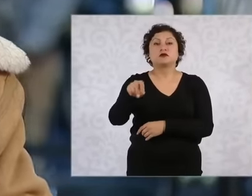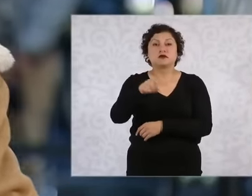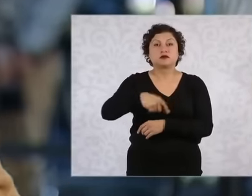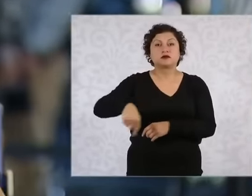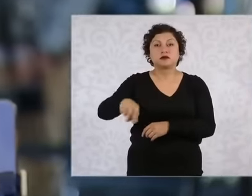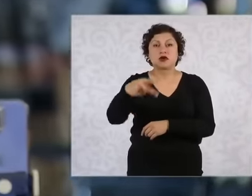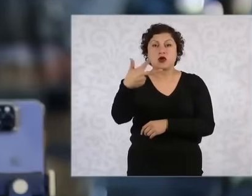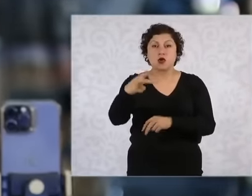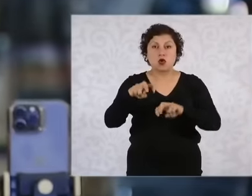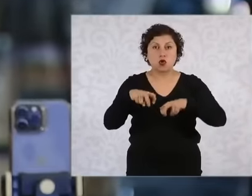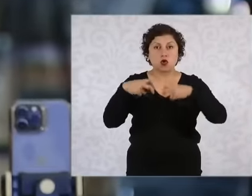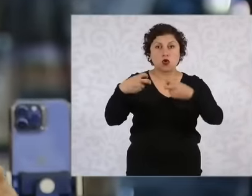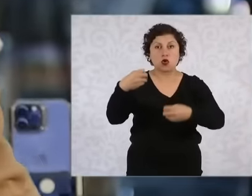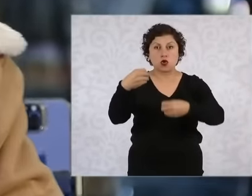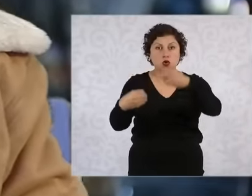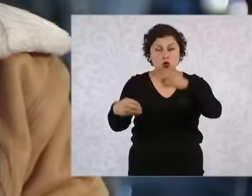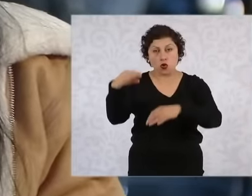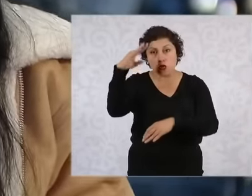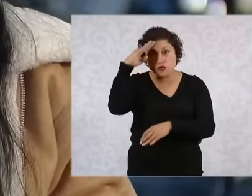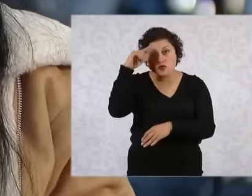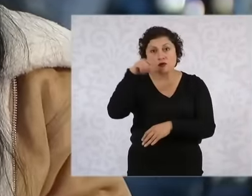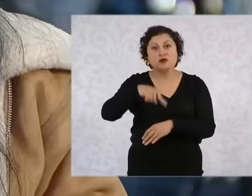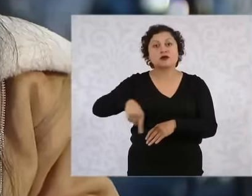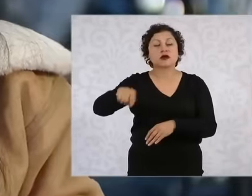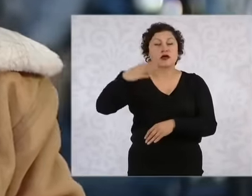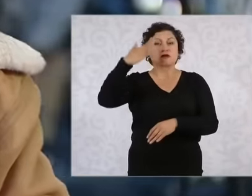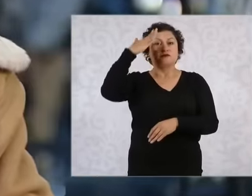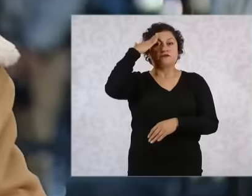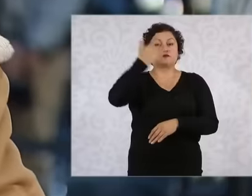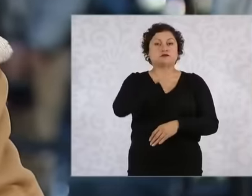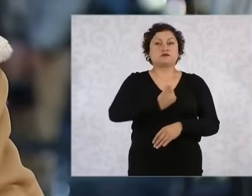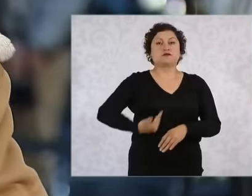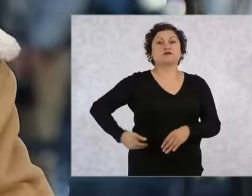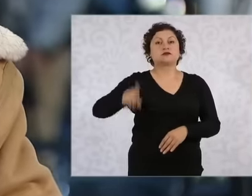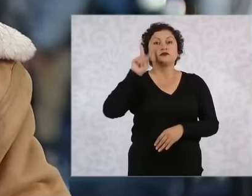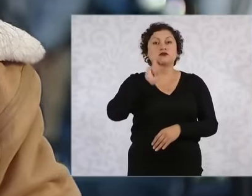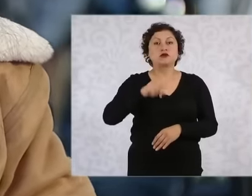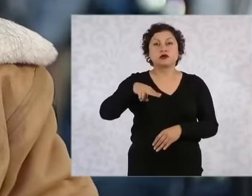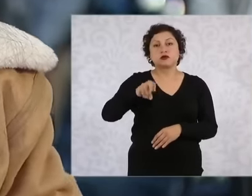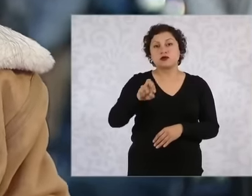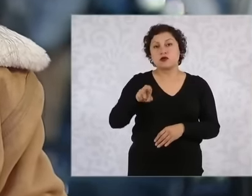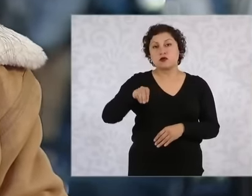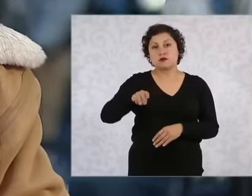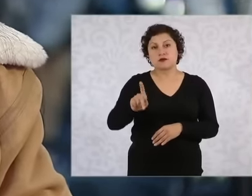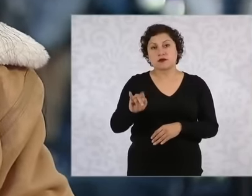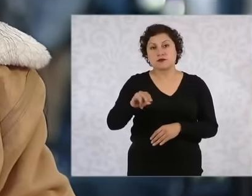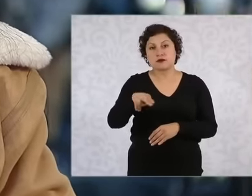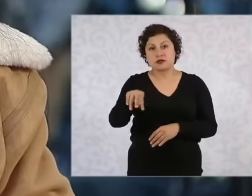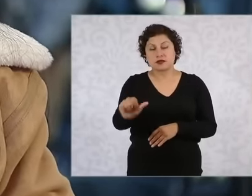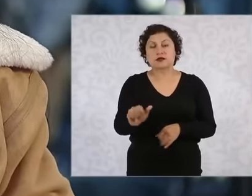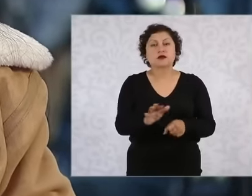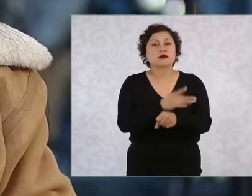ministers headed by Norma Piña is because not only would